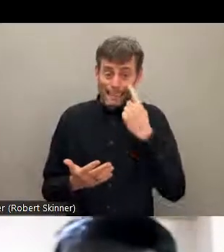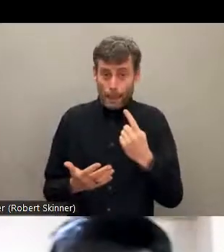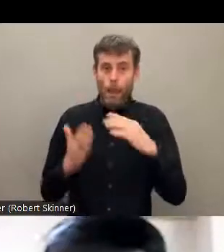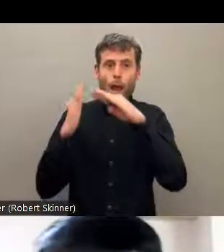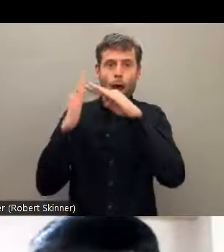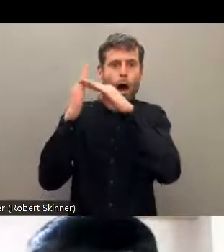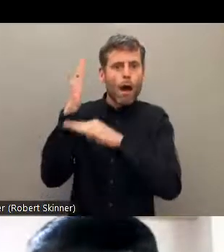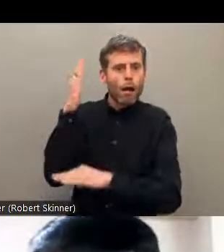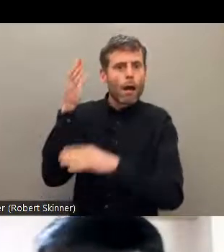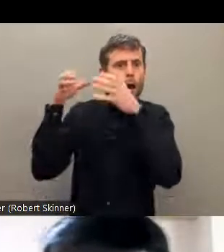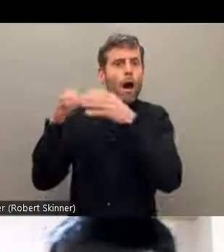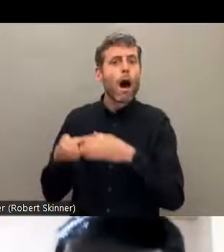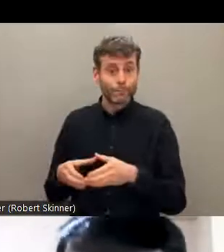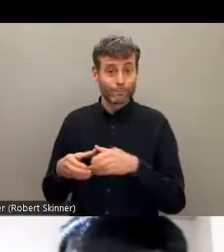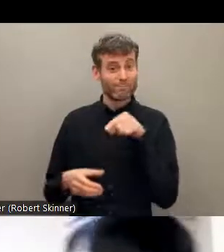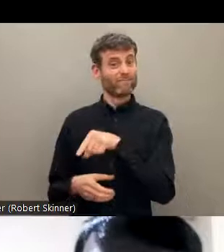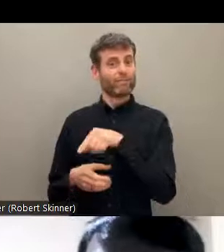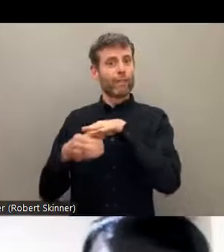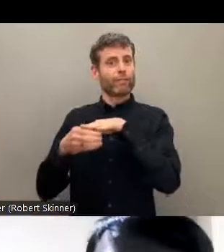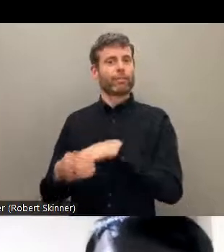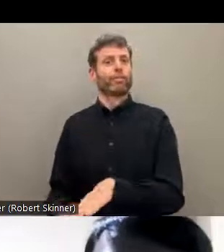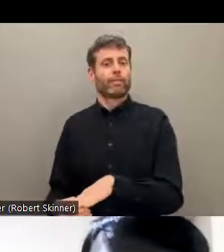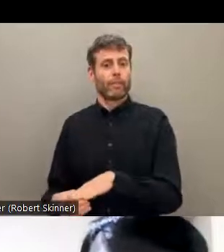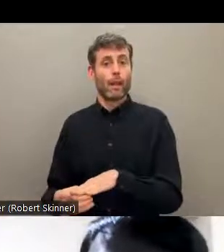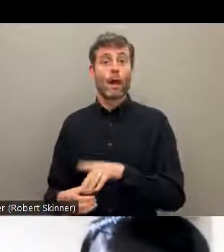basis of caste. And Dalit women with disabilities are